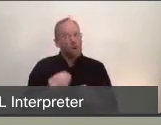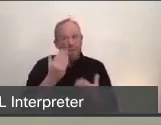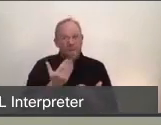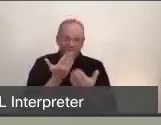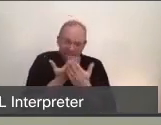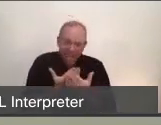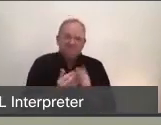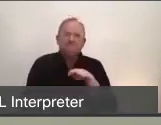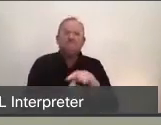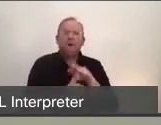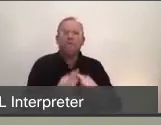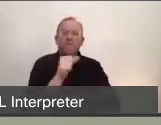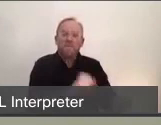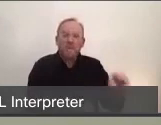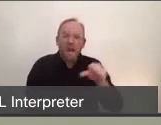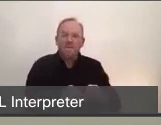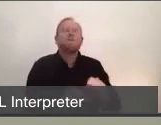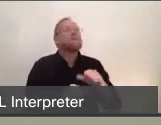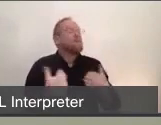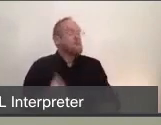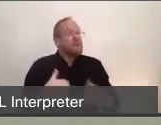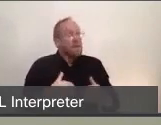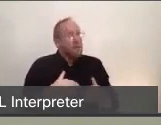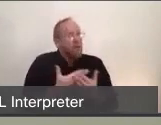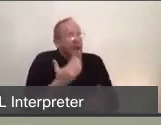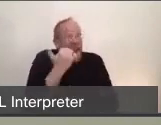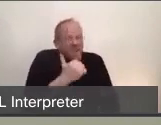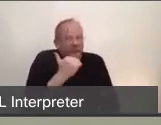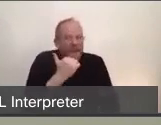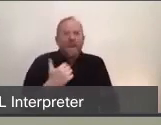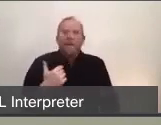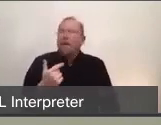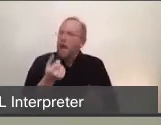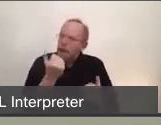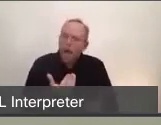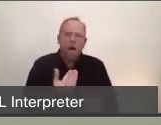a tremendous amount of publications and are striving to keep up with publications to inform our best practices